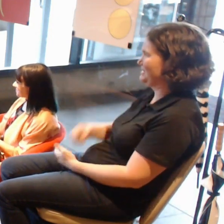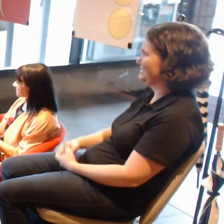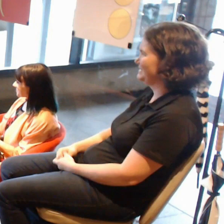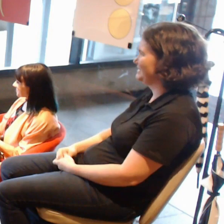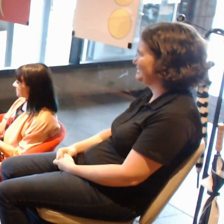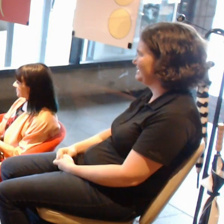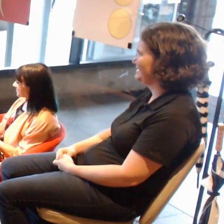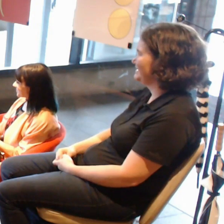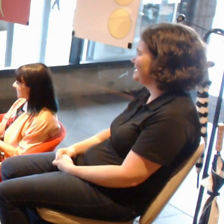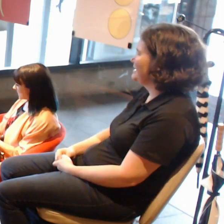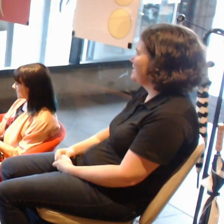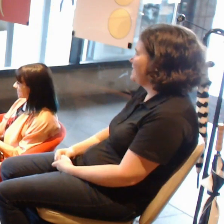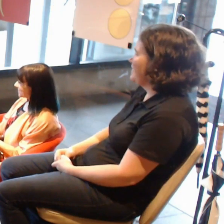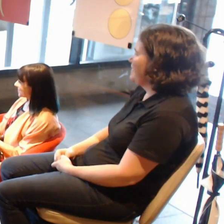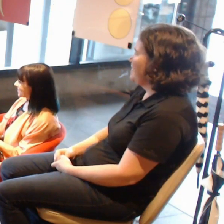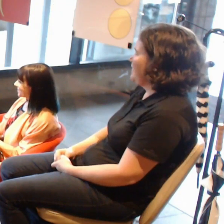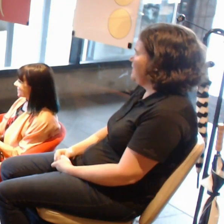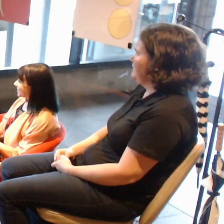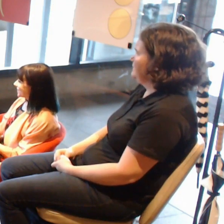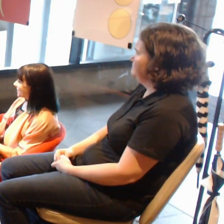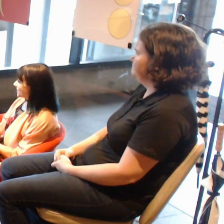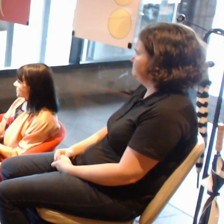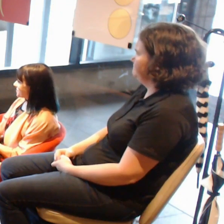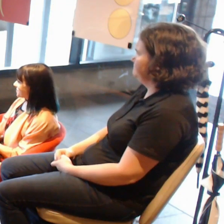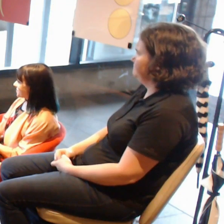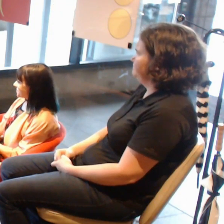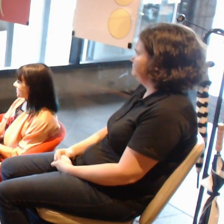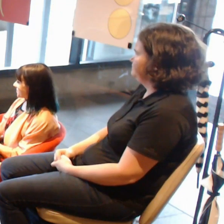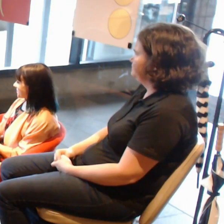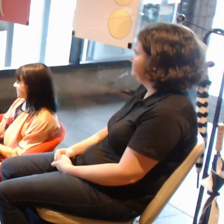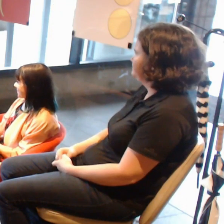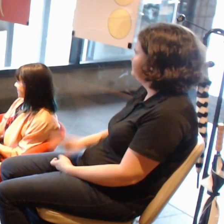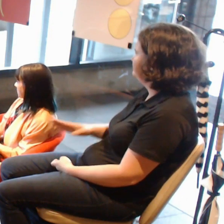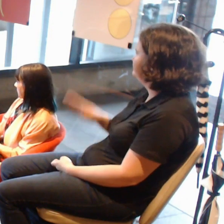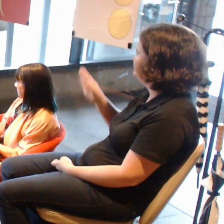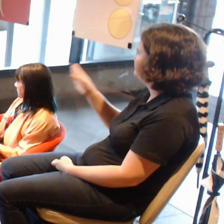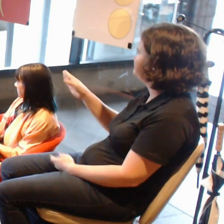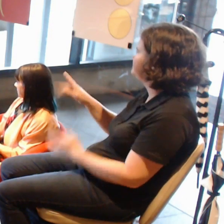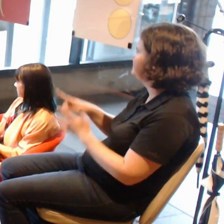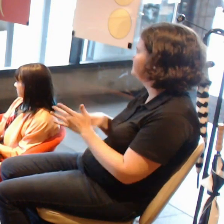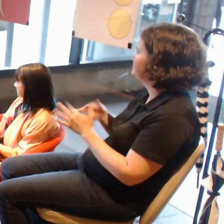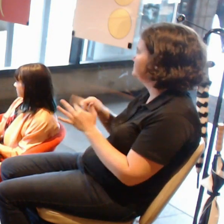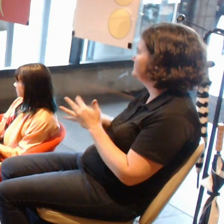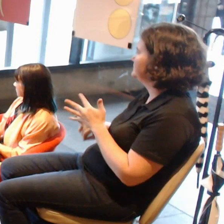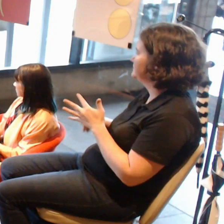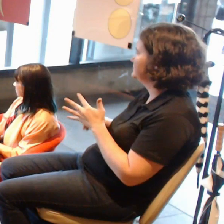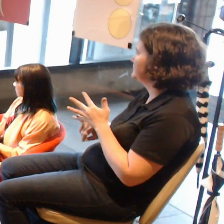Jess, maybe going more individually to your work.